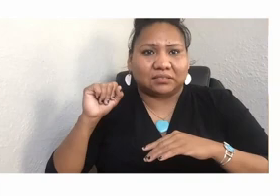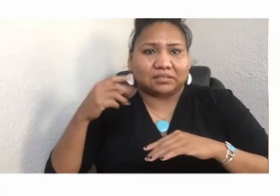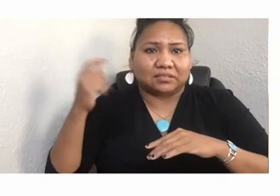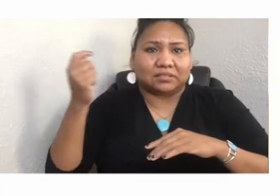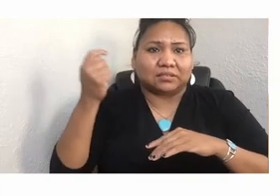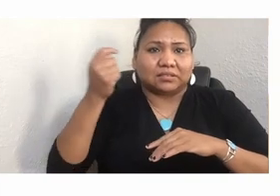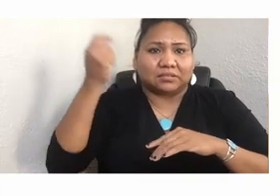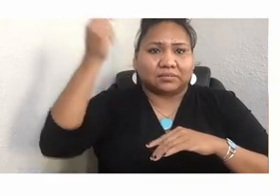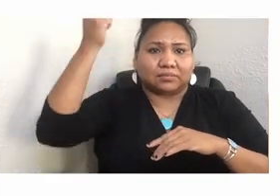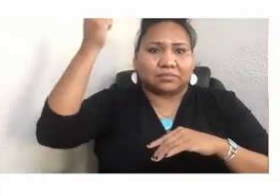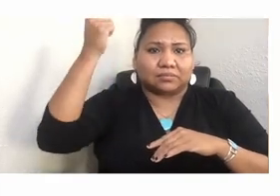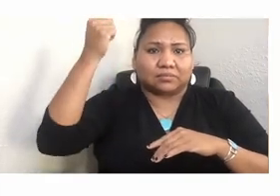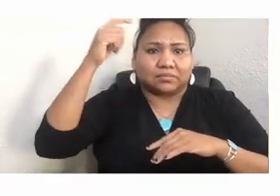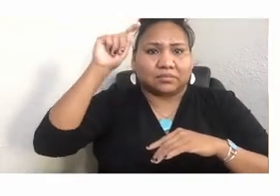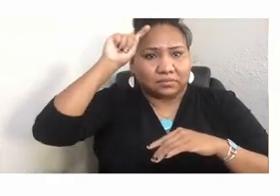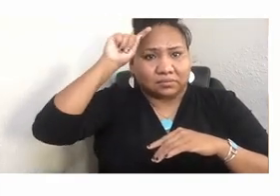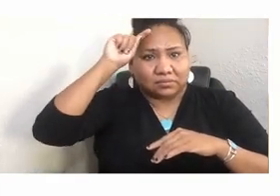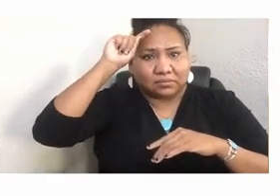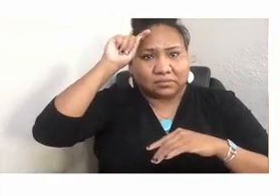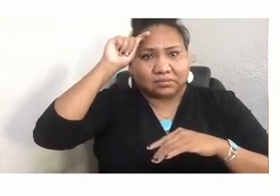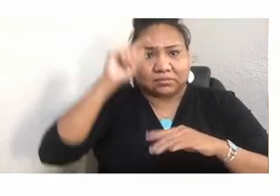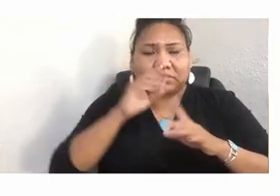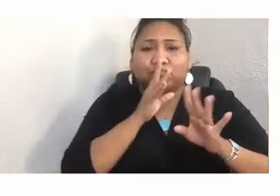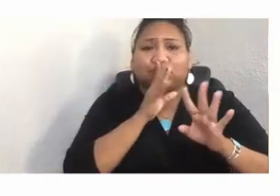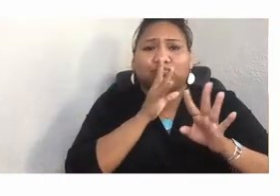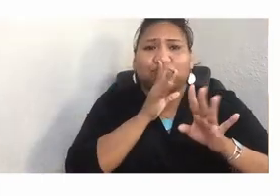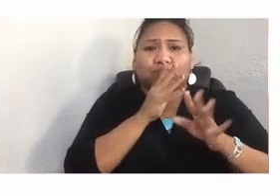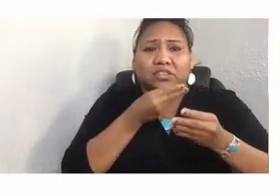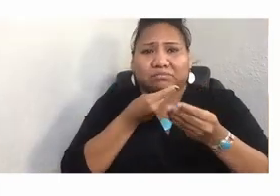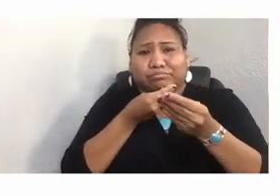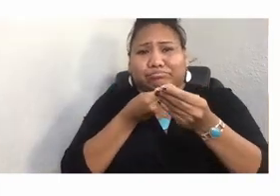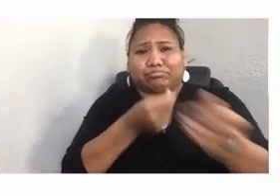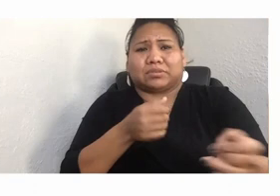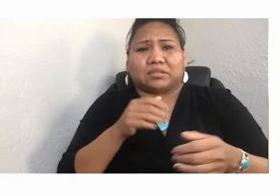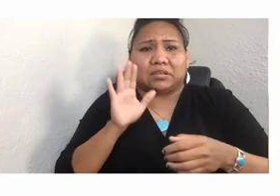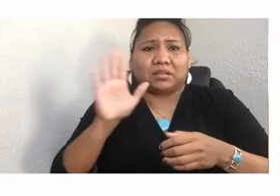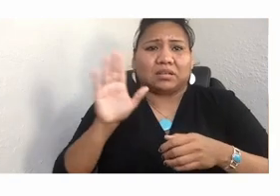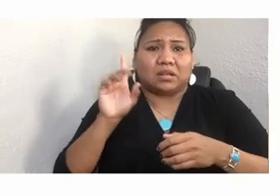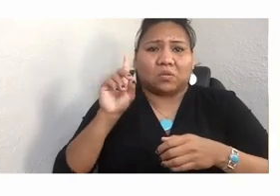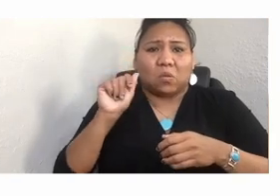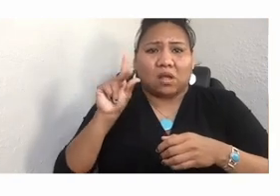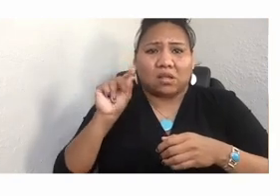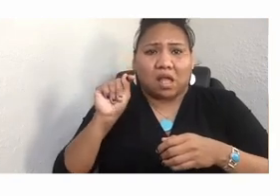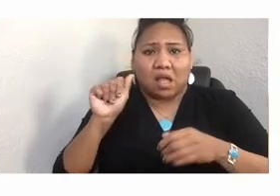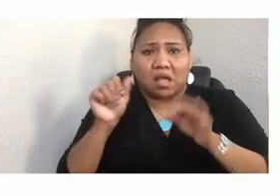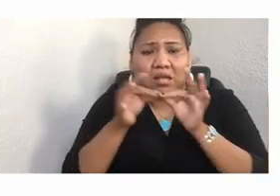and is a fluent speaker of her Dakota language. She's a mother, a grandmother, a matriarch.